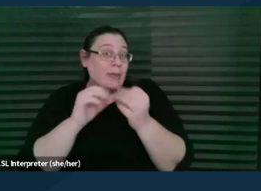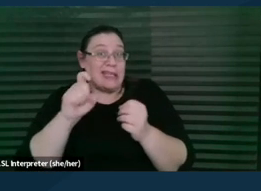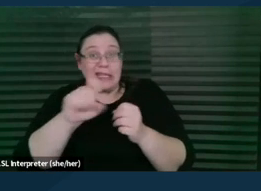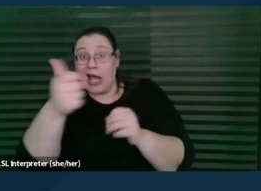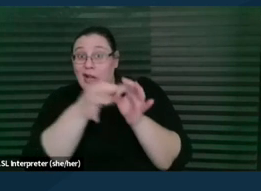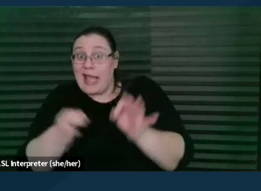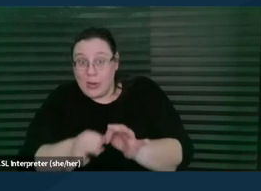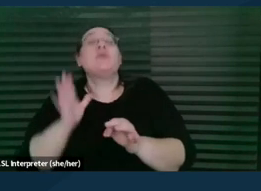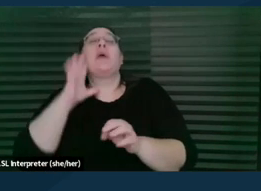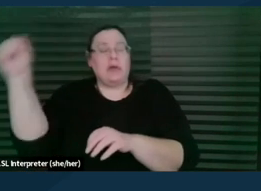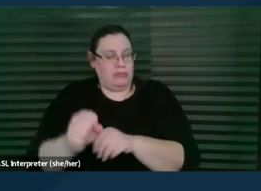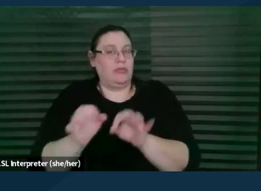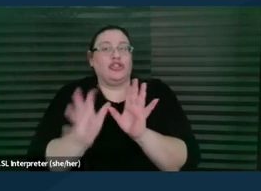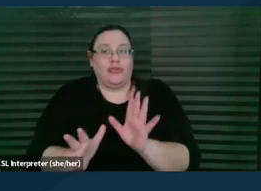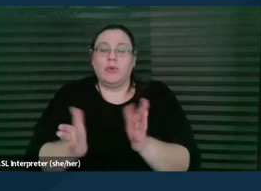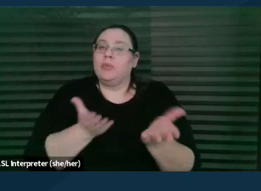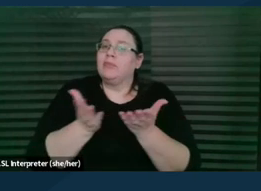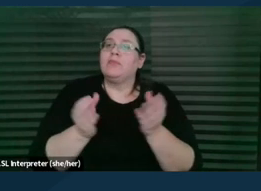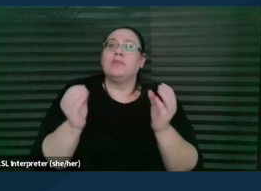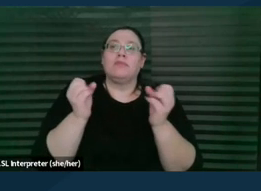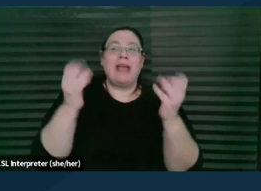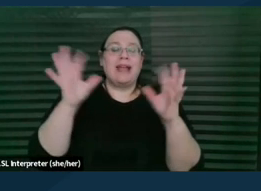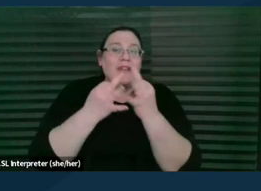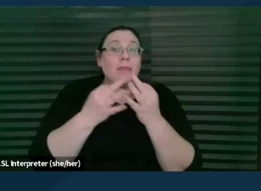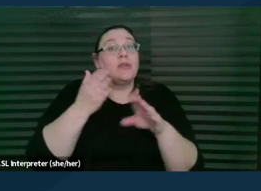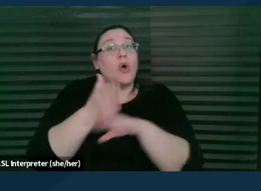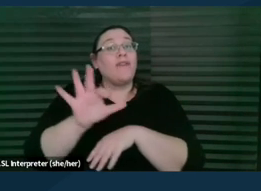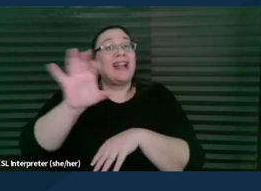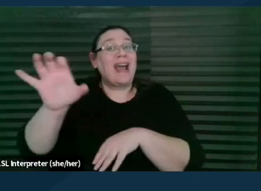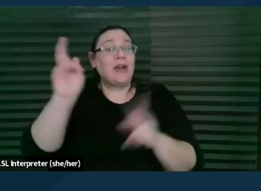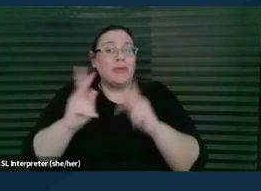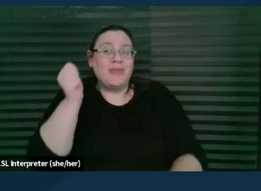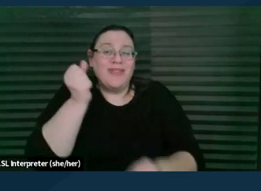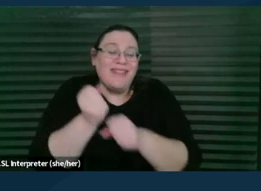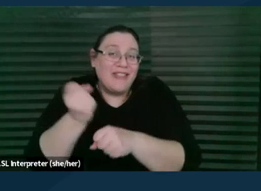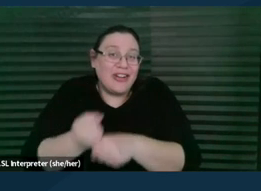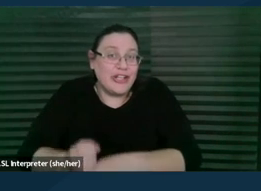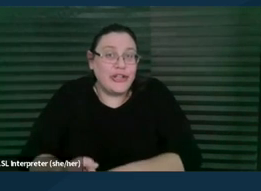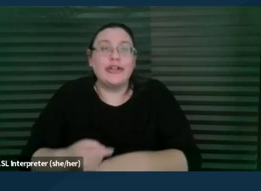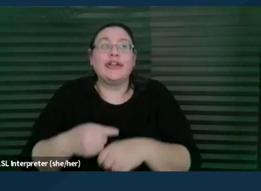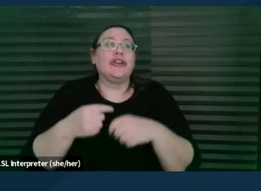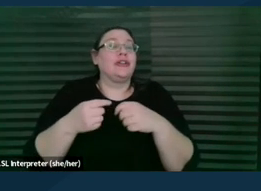We serve a lot of families, more than 900 people per year. We have done, you know, in the past year,